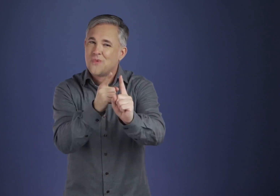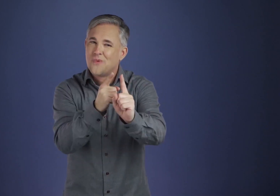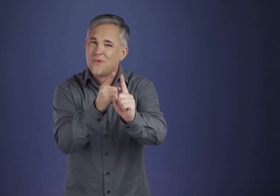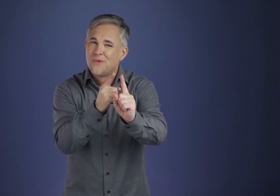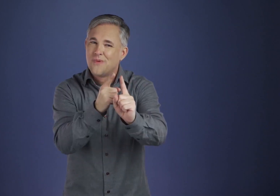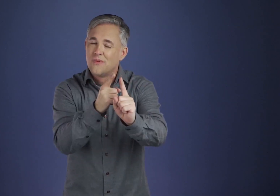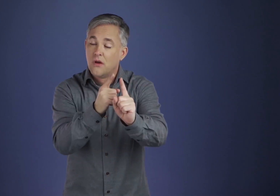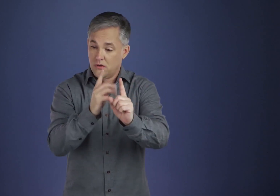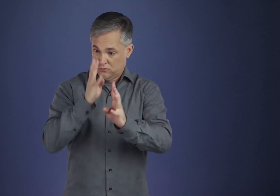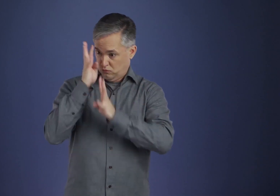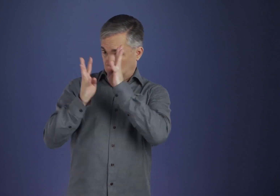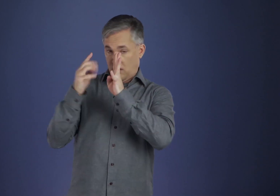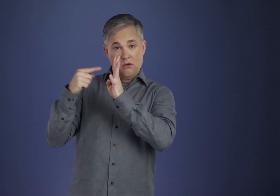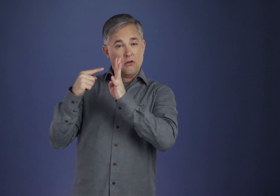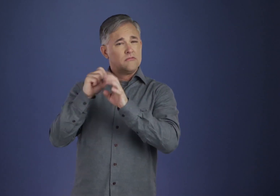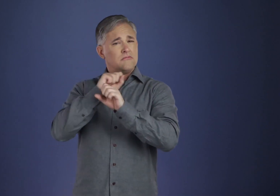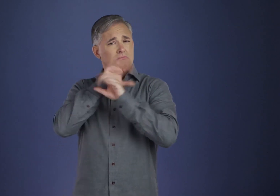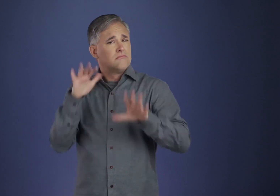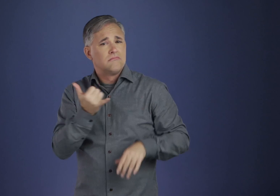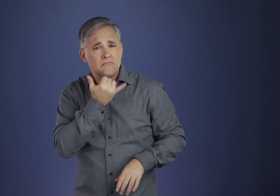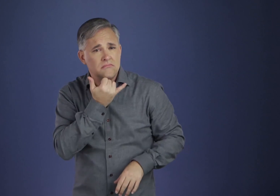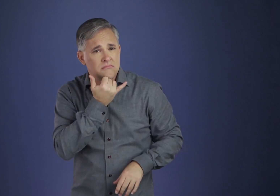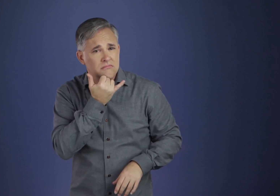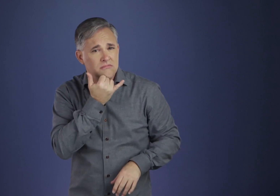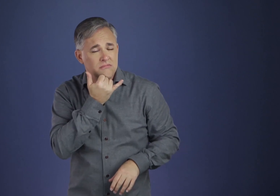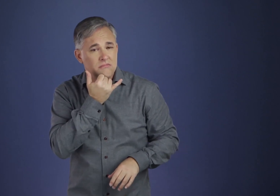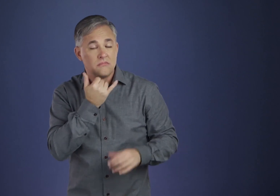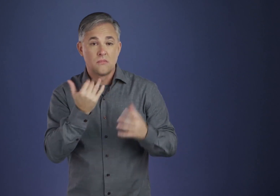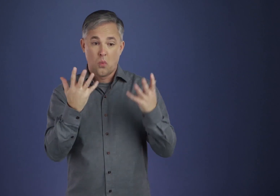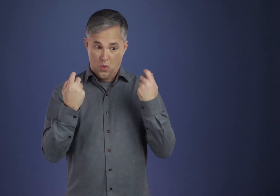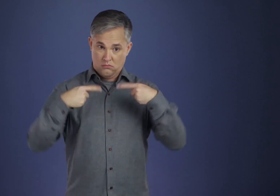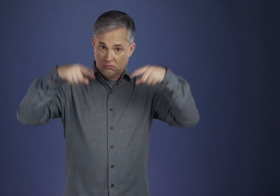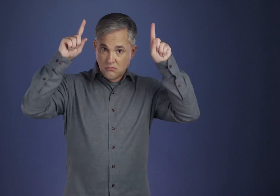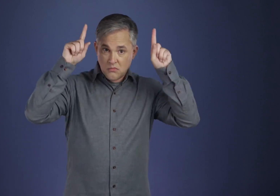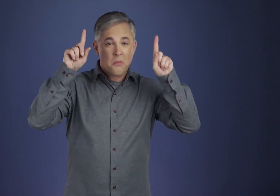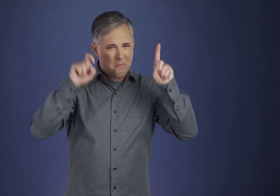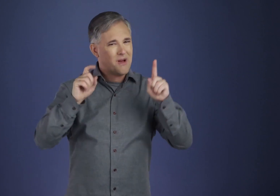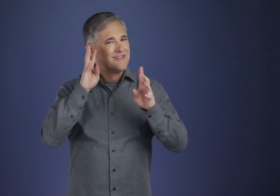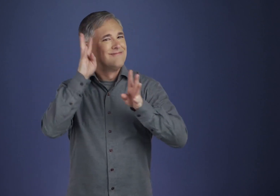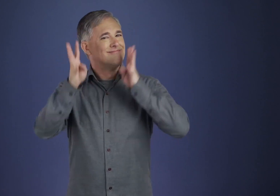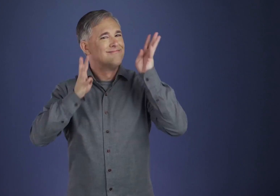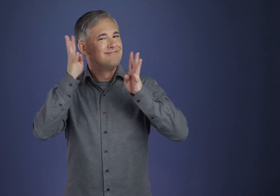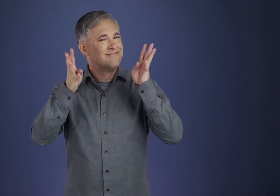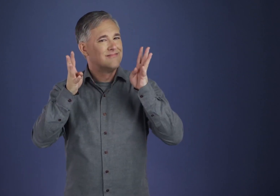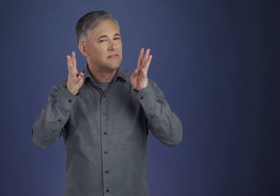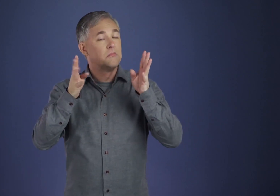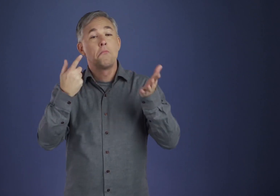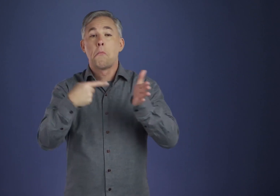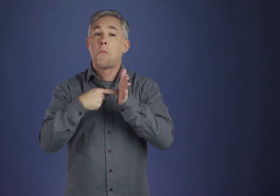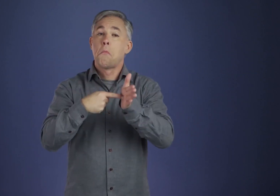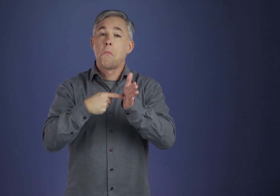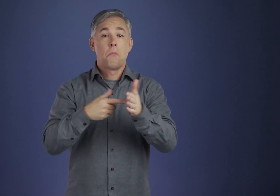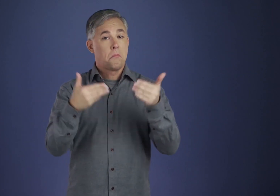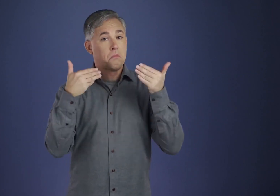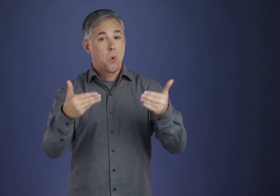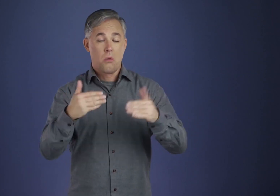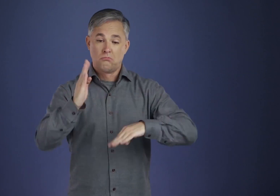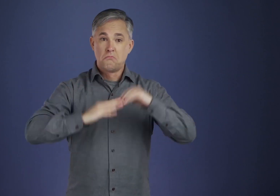Perhaps the real trouble was our almost total inability to point imagination toward the right objectives.